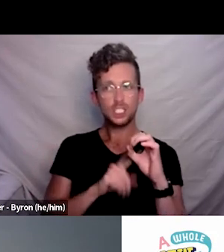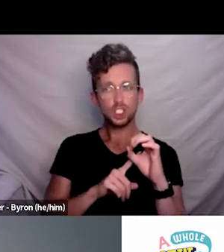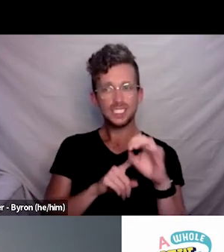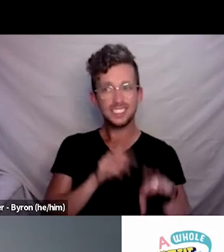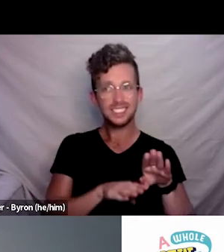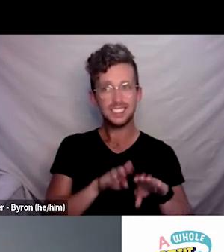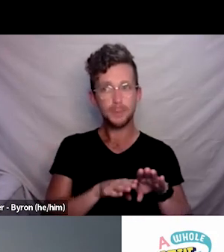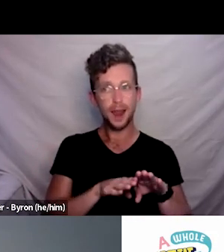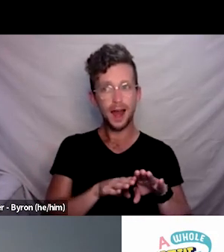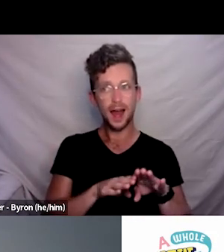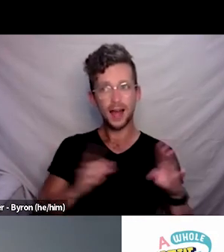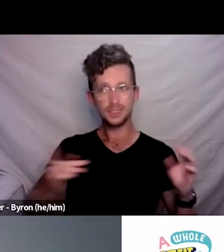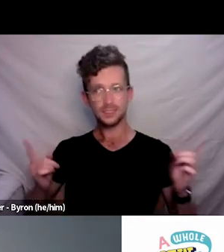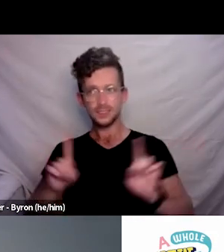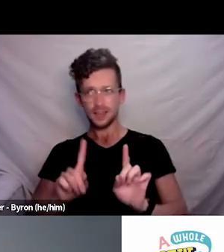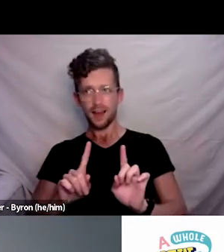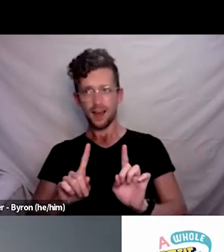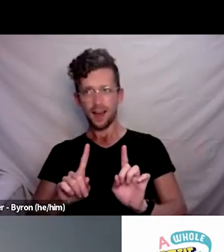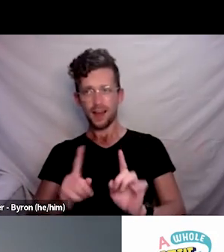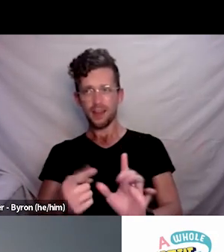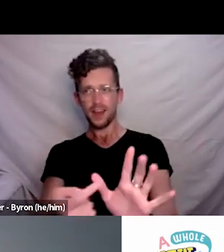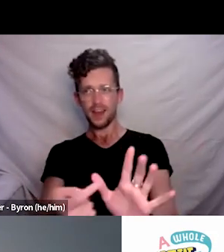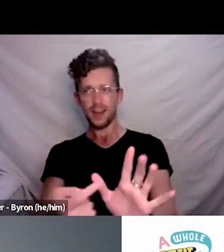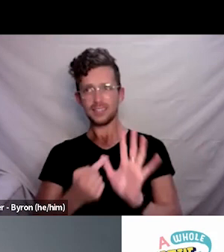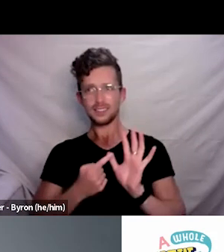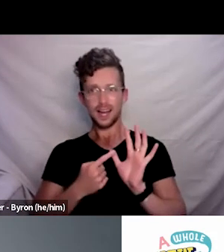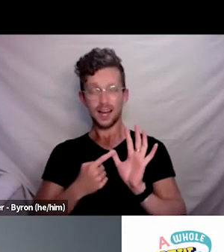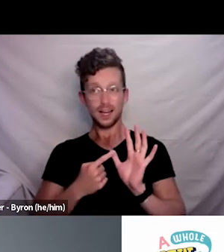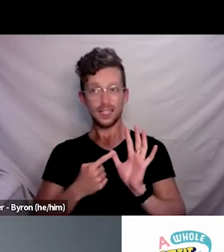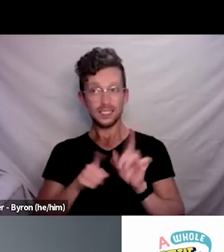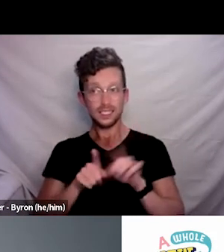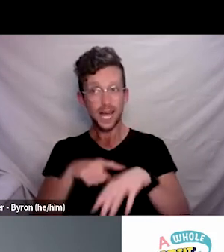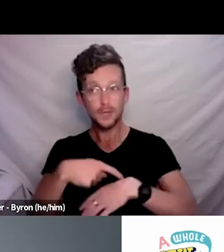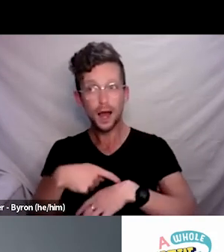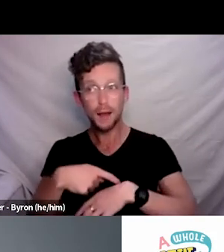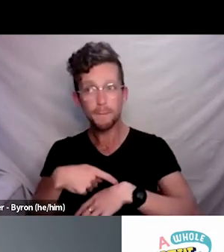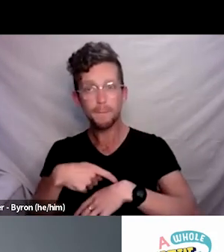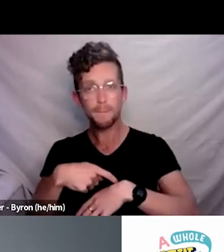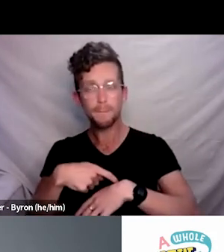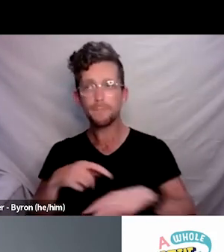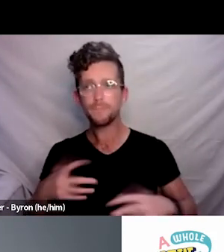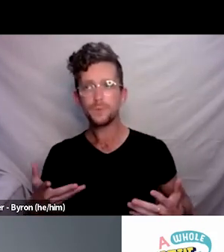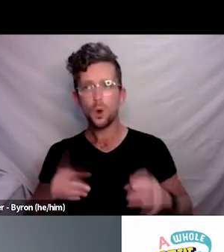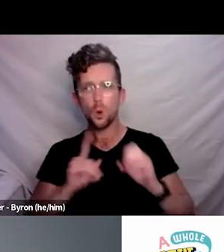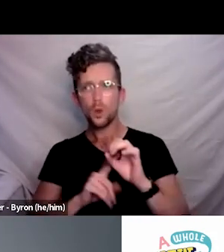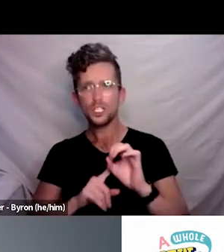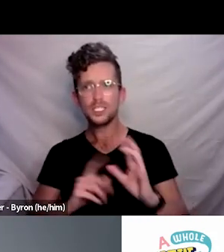and that was from someone. How can we help government start developing